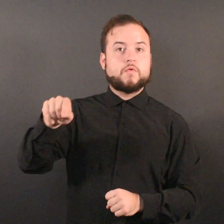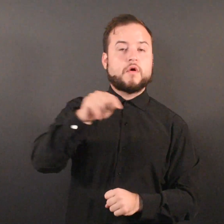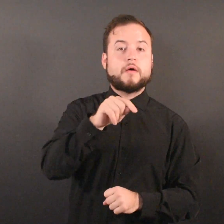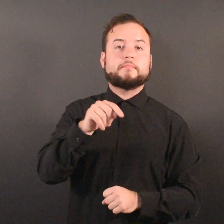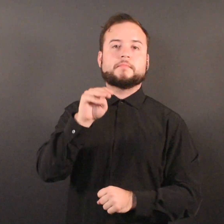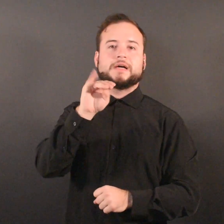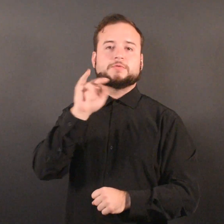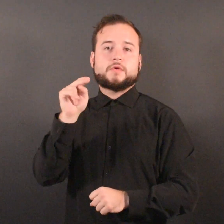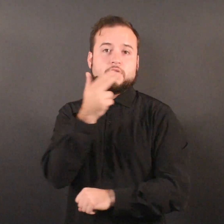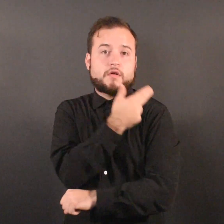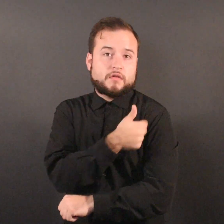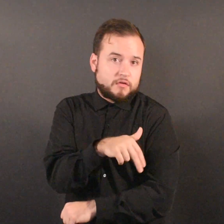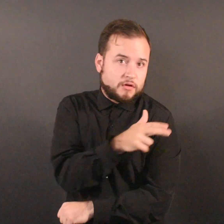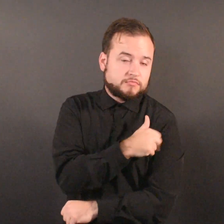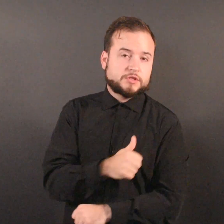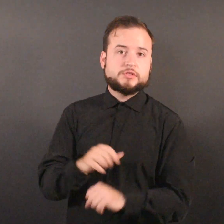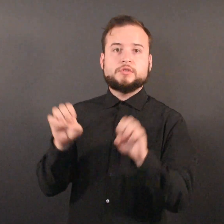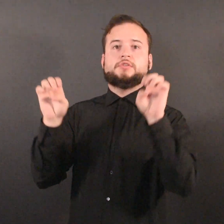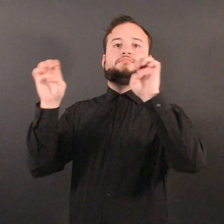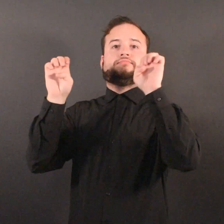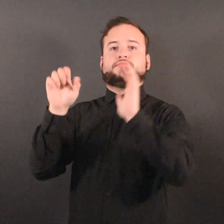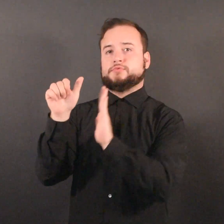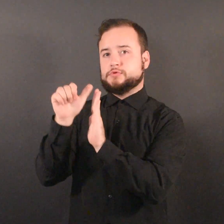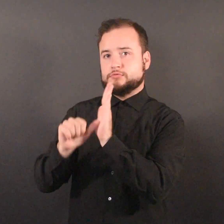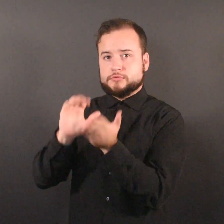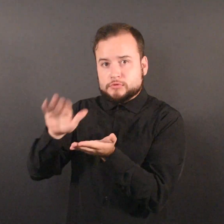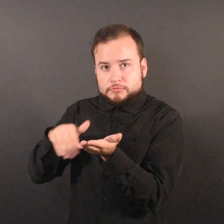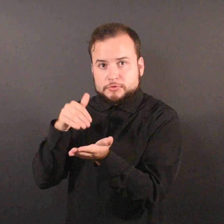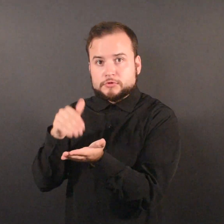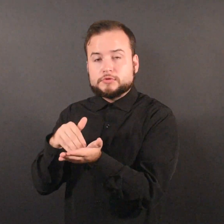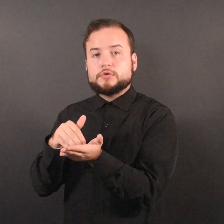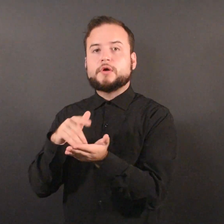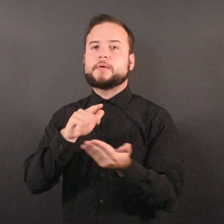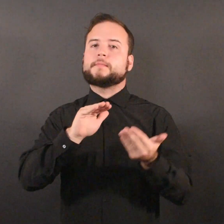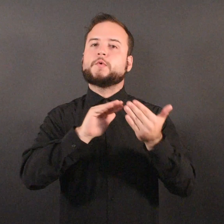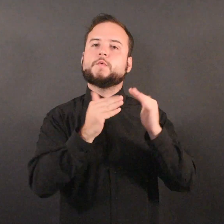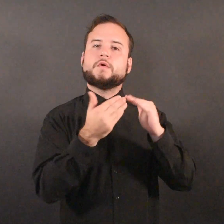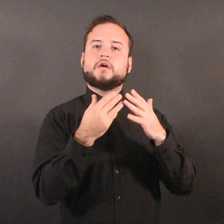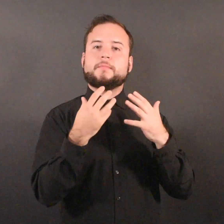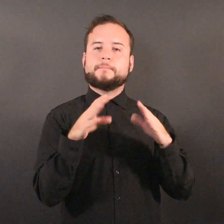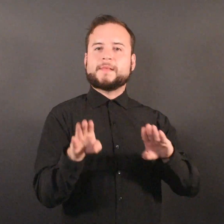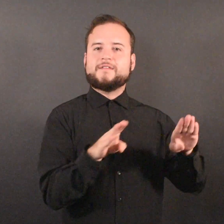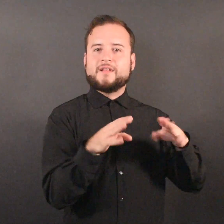ambulatory surgical centers, and community behavioral health hospitals.